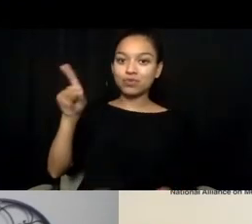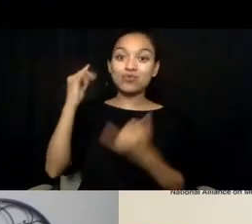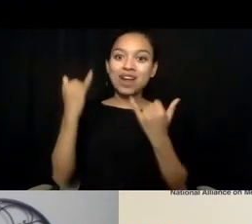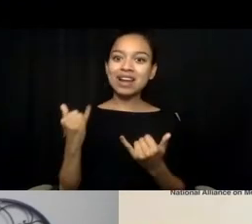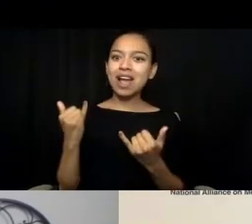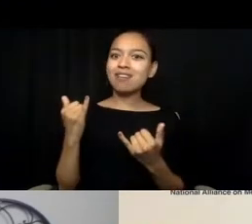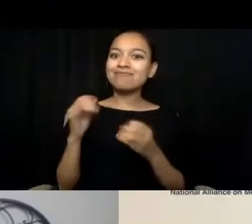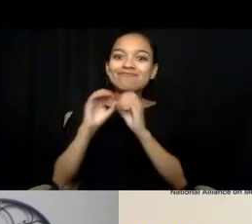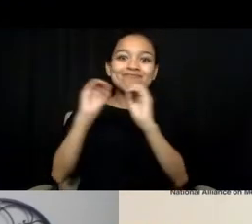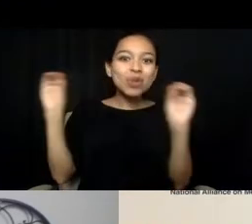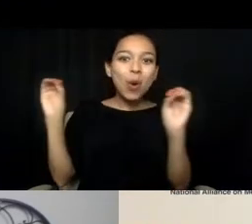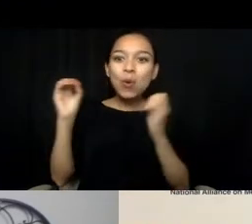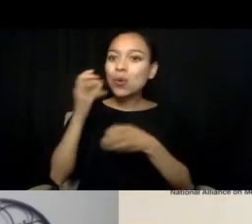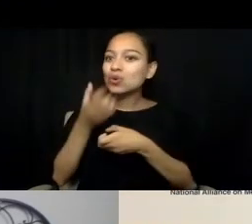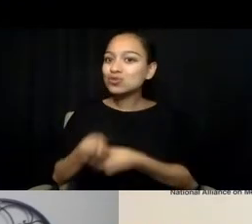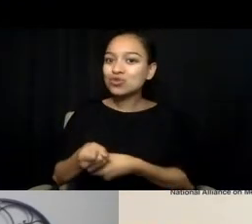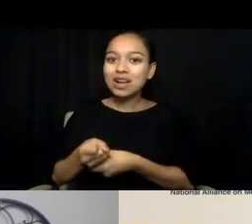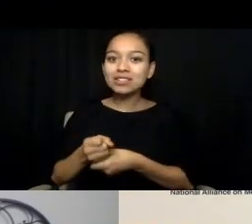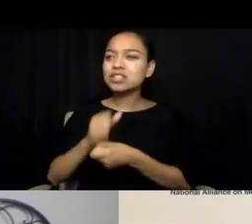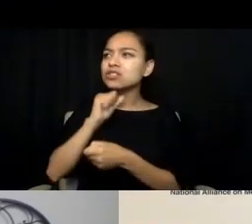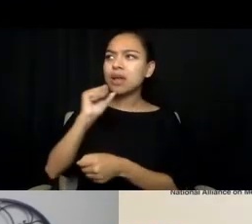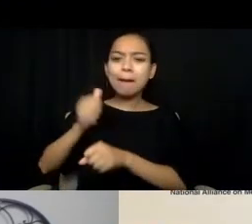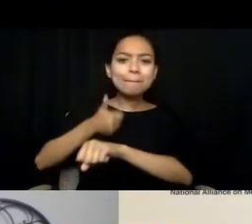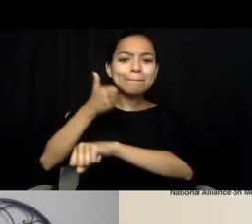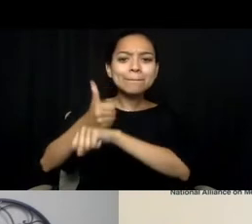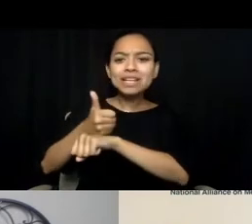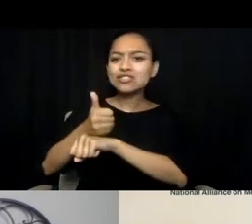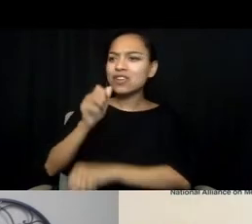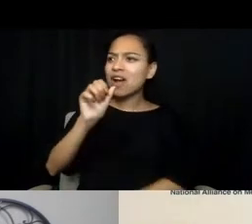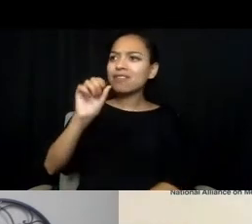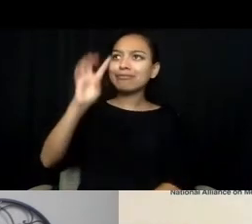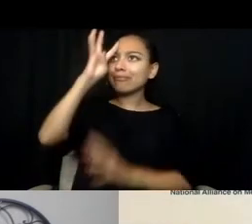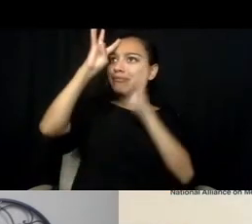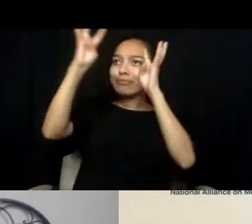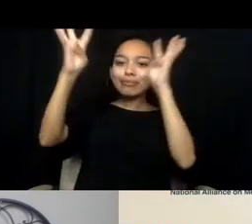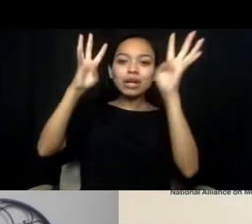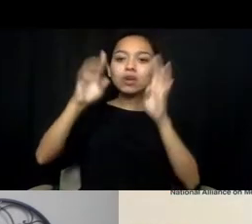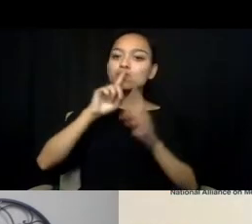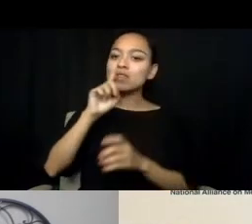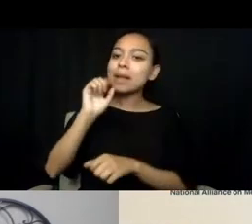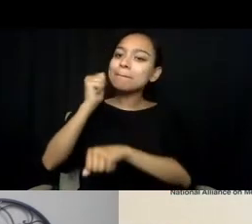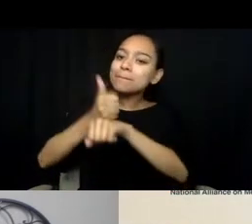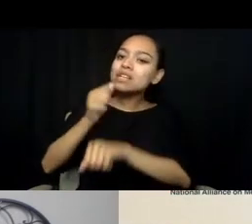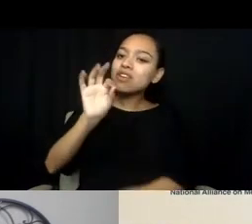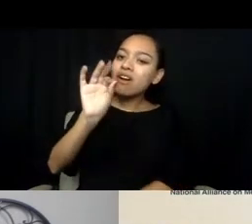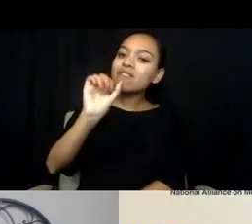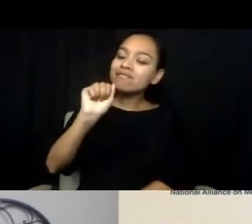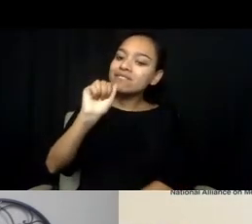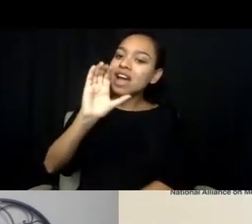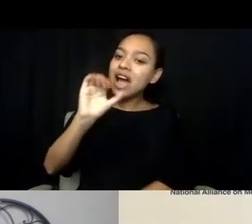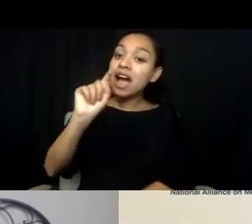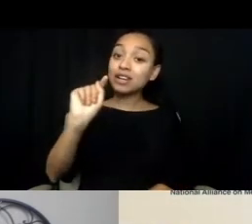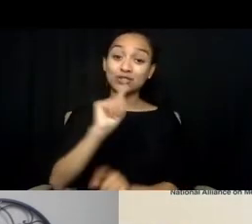not based off of fiction but based off of facts. So I would ask--answering your question, I would answer it with a question: